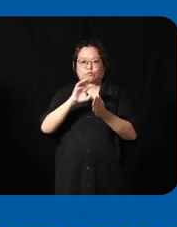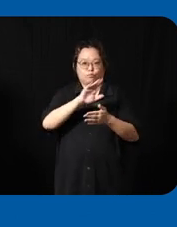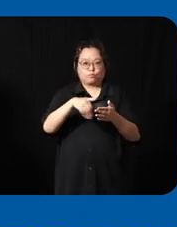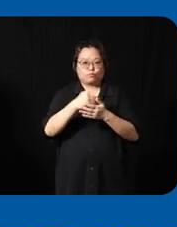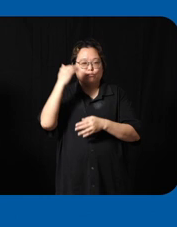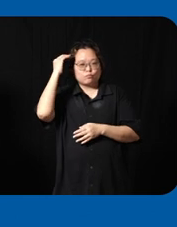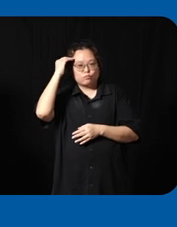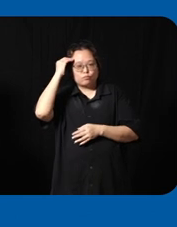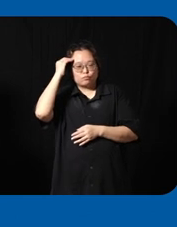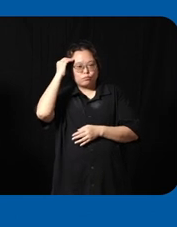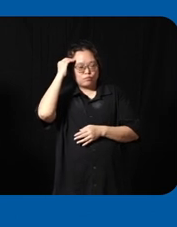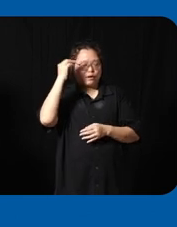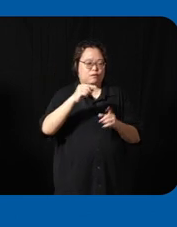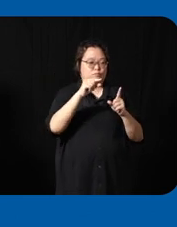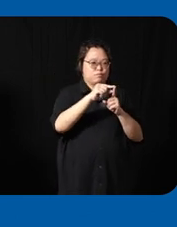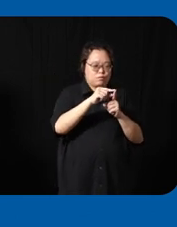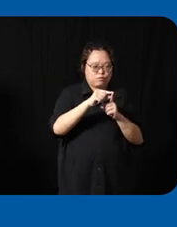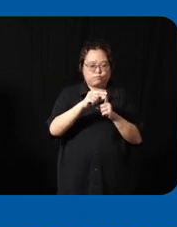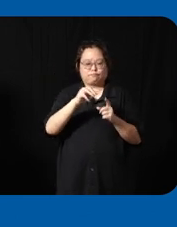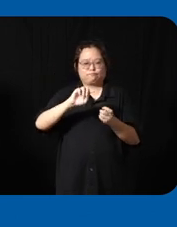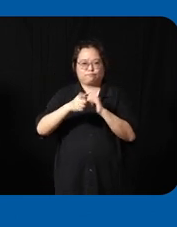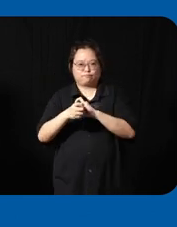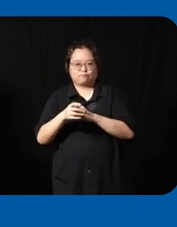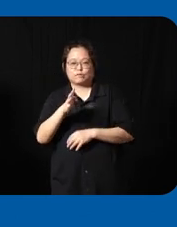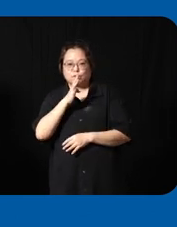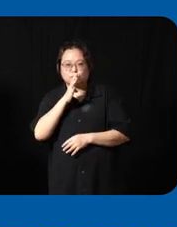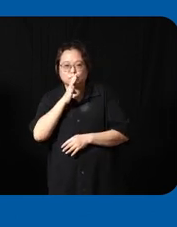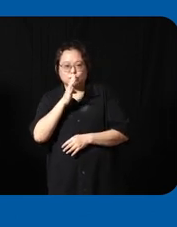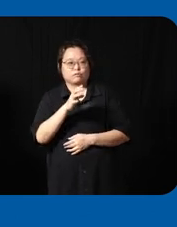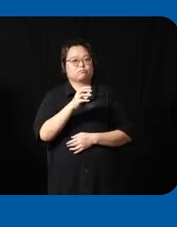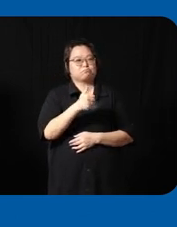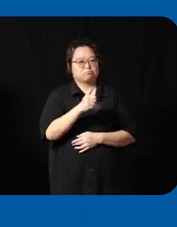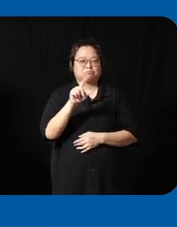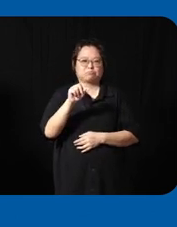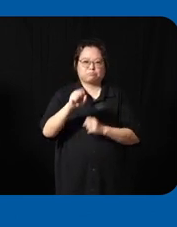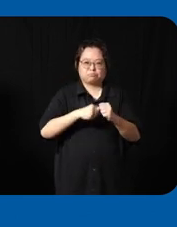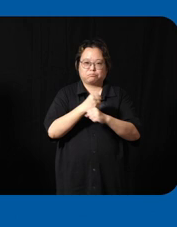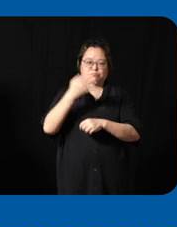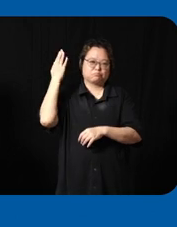text to speech function for the I think about 10 20 years ago right you need specialized software